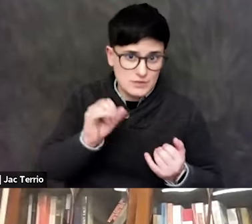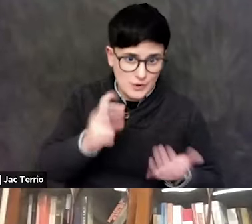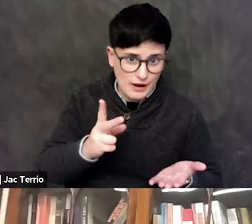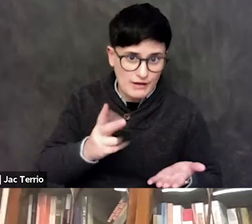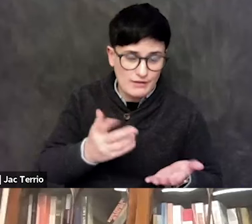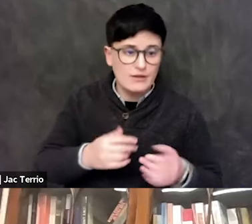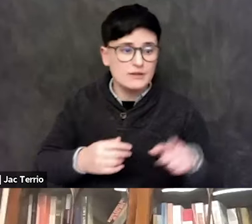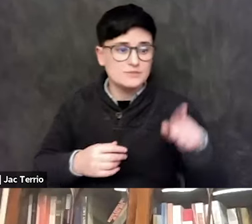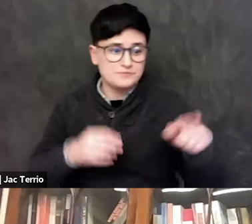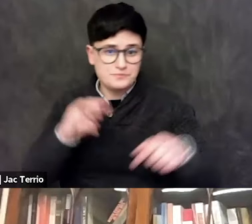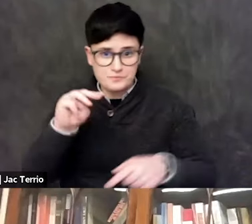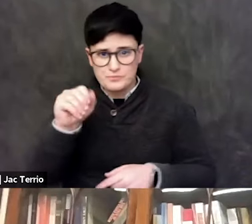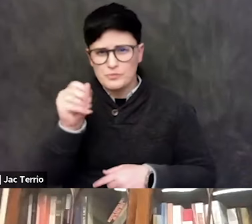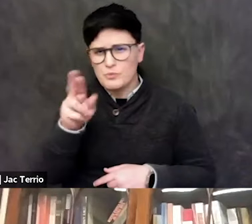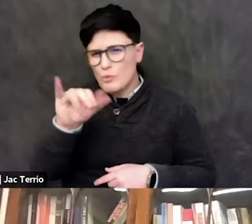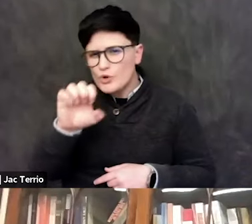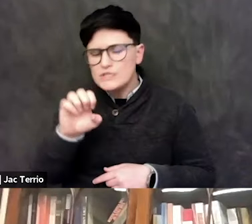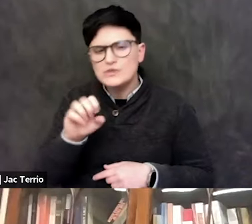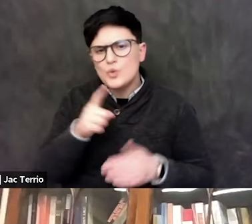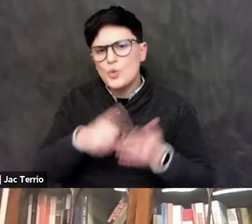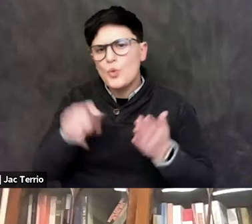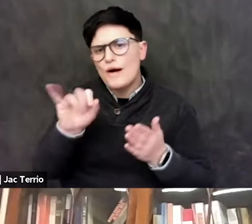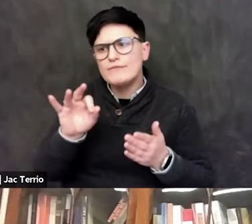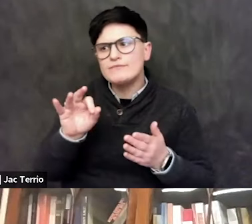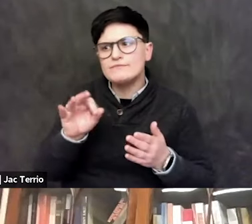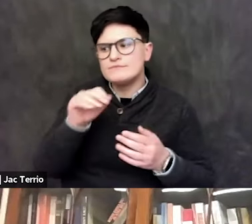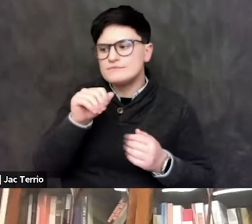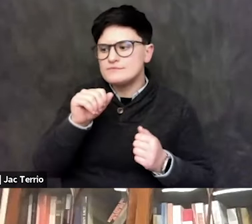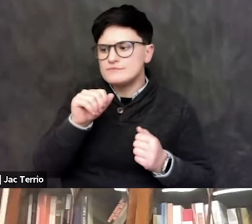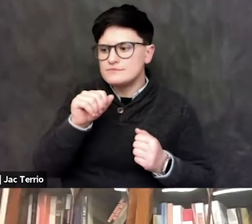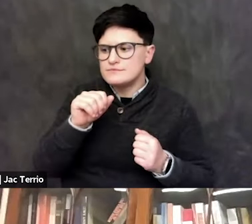if you really do feel that there should be